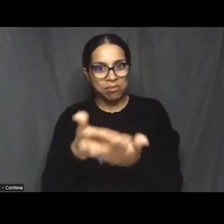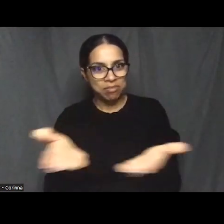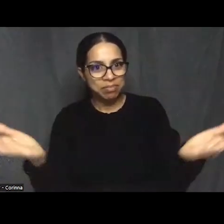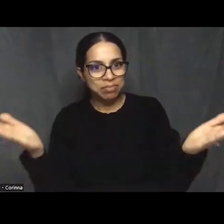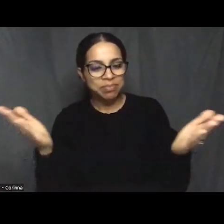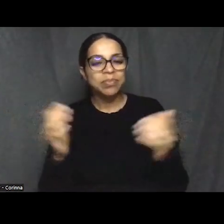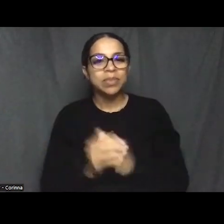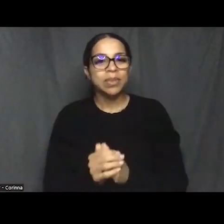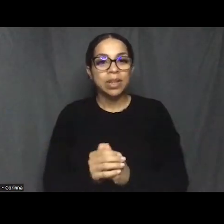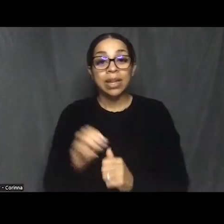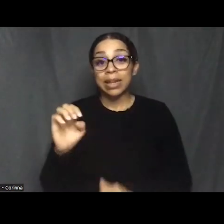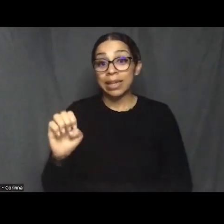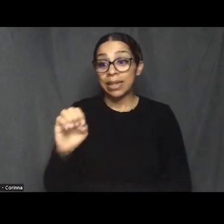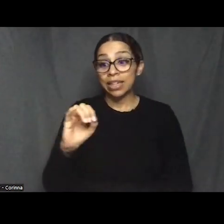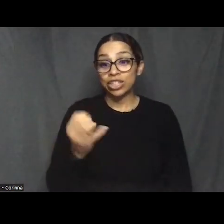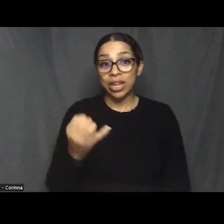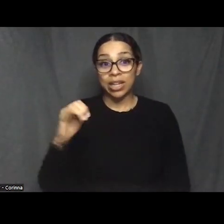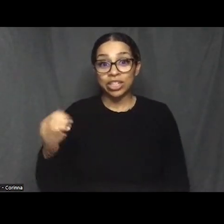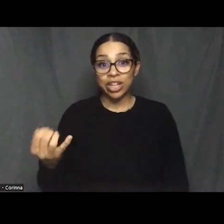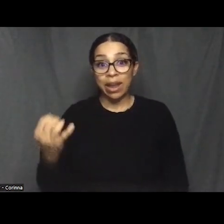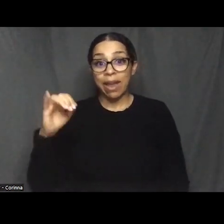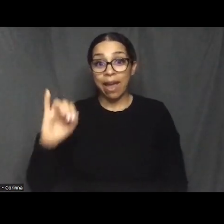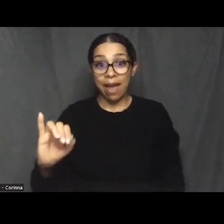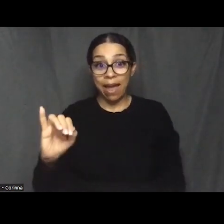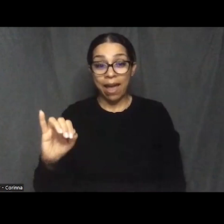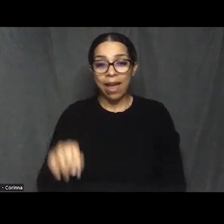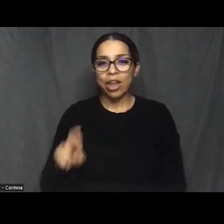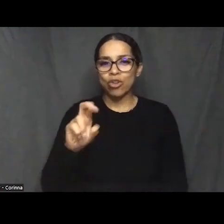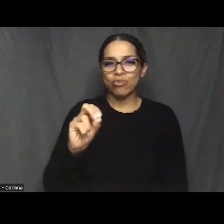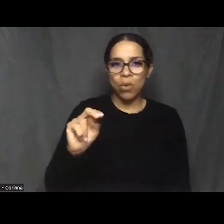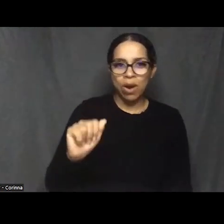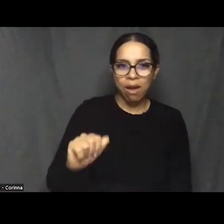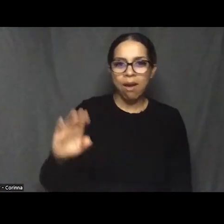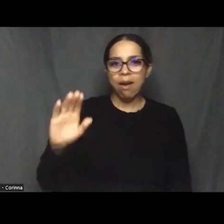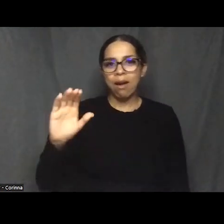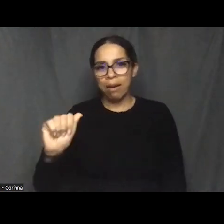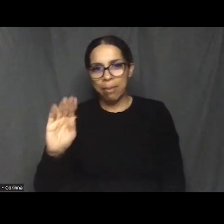Rona Kobell, Andre Chung, and Sean